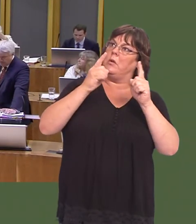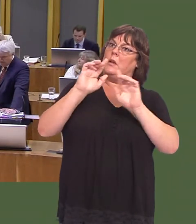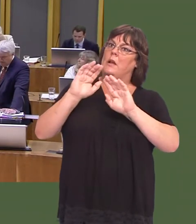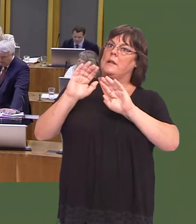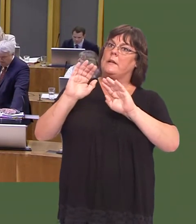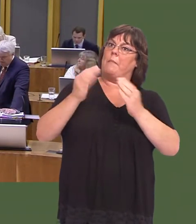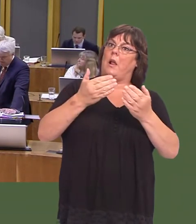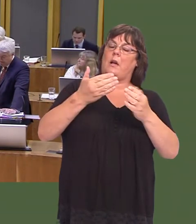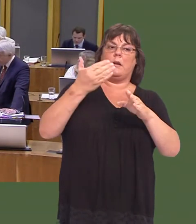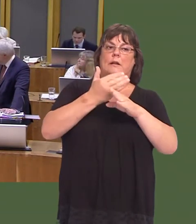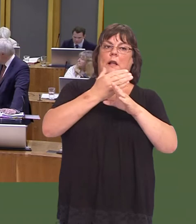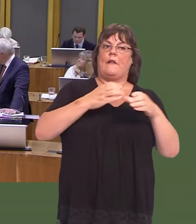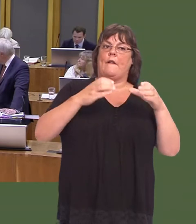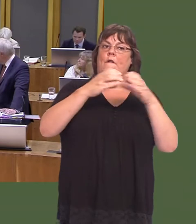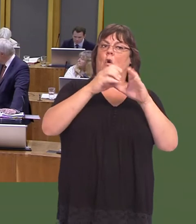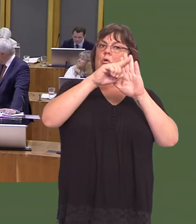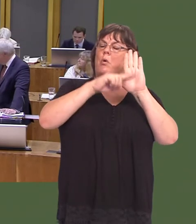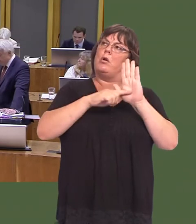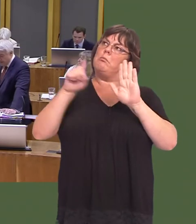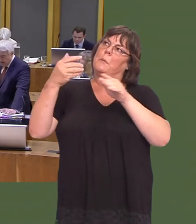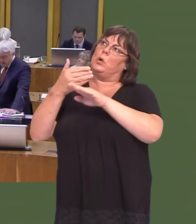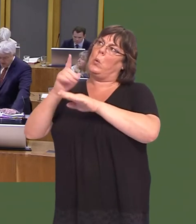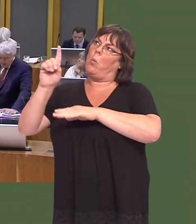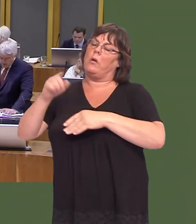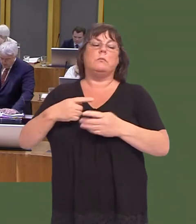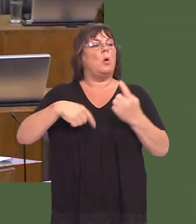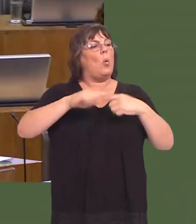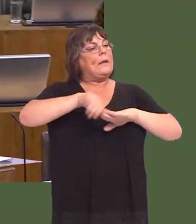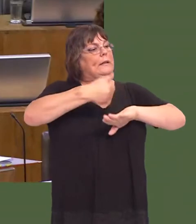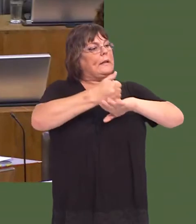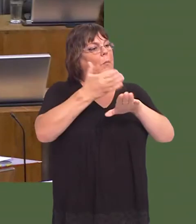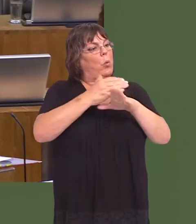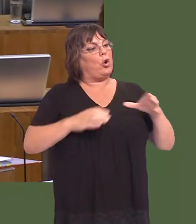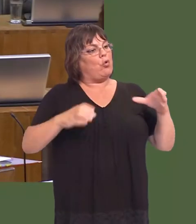Supply Model Taskforce Report published on 2 February 2017? OAQ(5)0703(FM) Carwyn Jones: A working group has been established